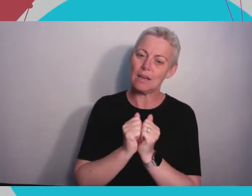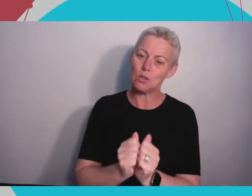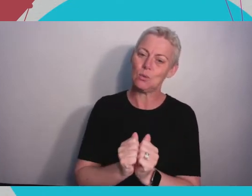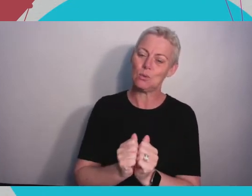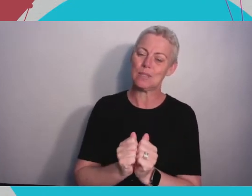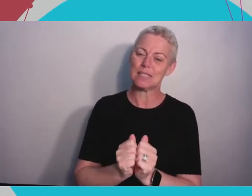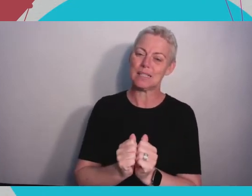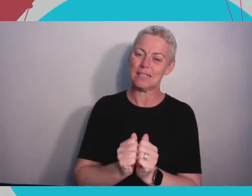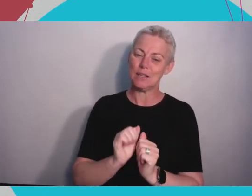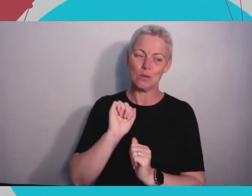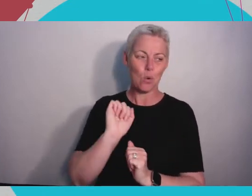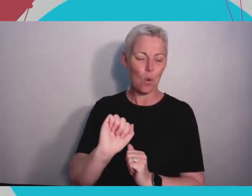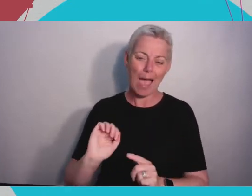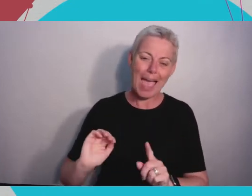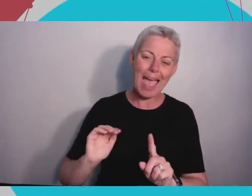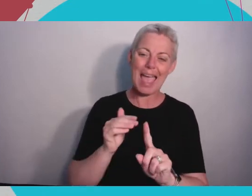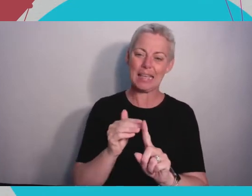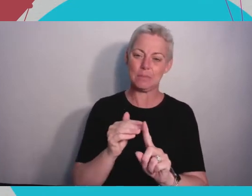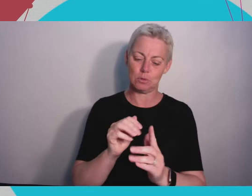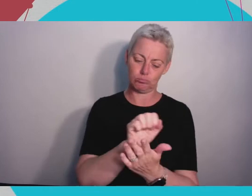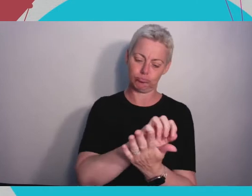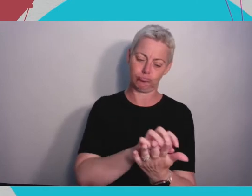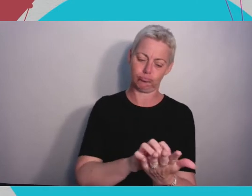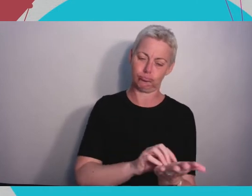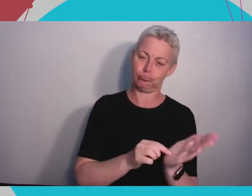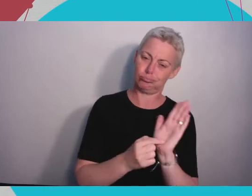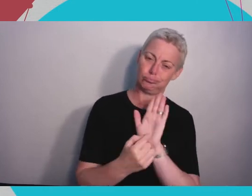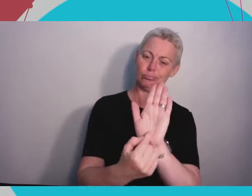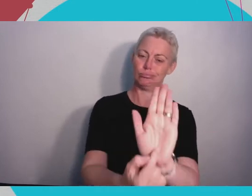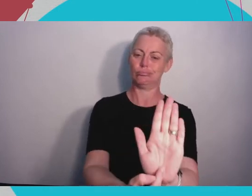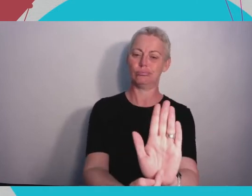achieve, and then putting it out there into the world whether that's Twitter, social media,